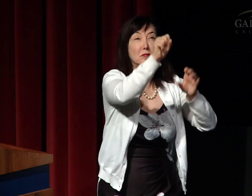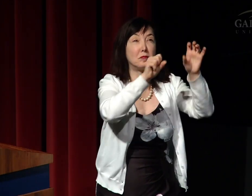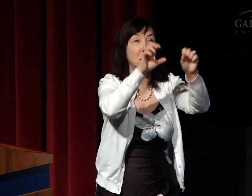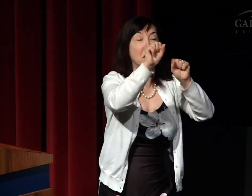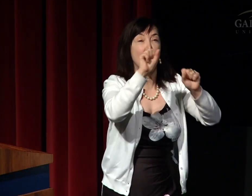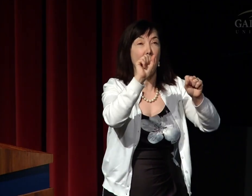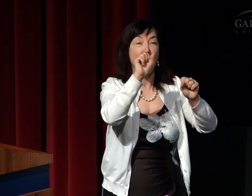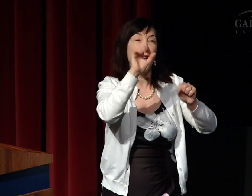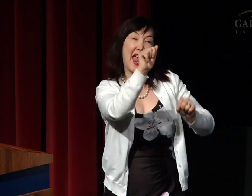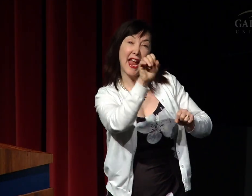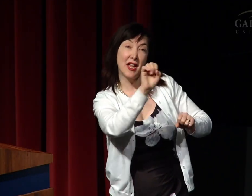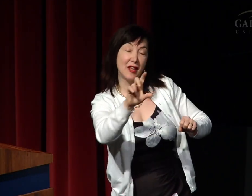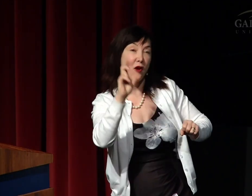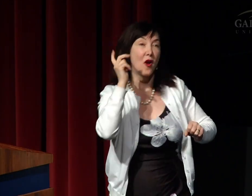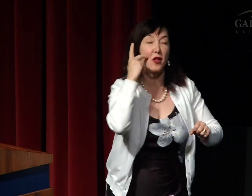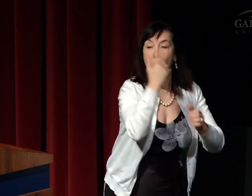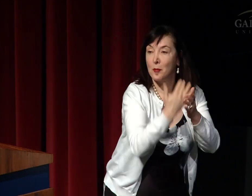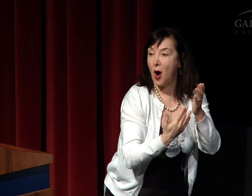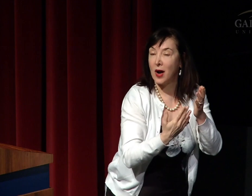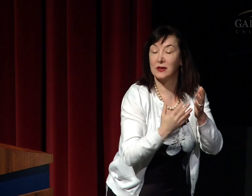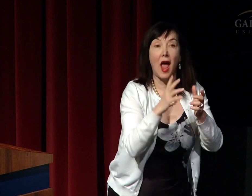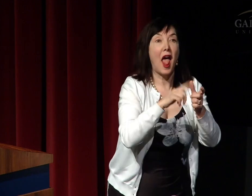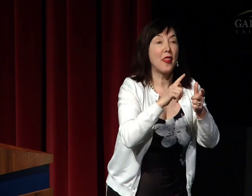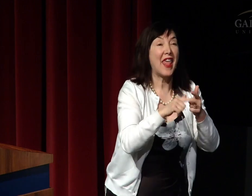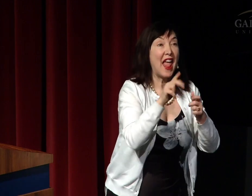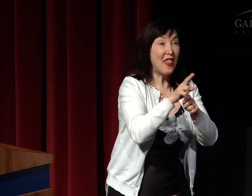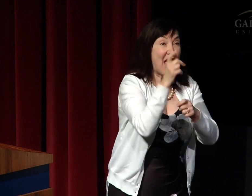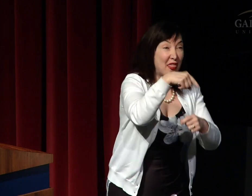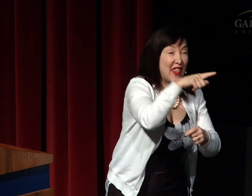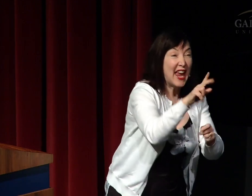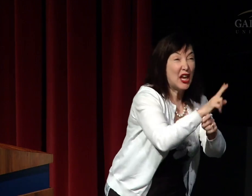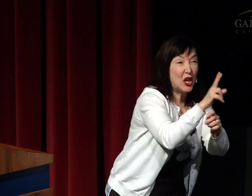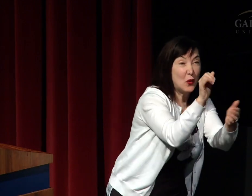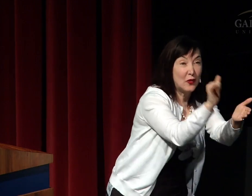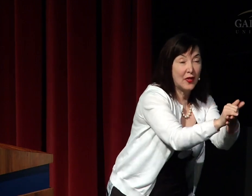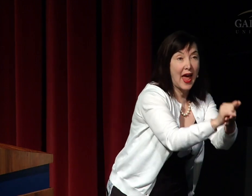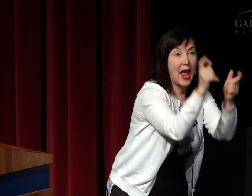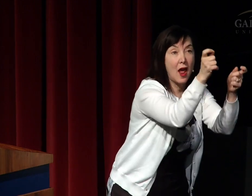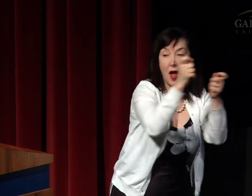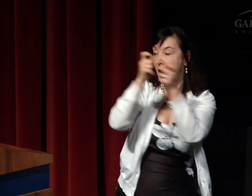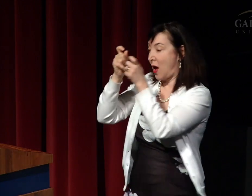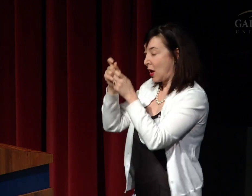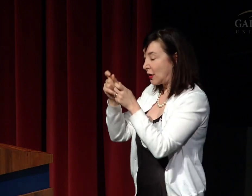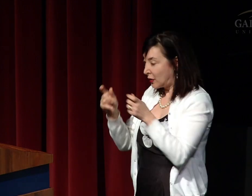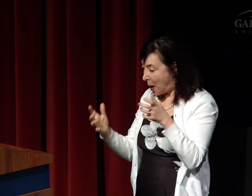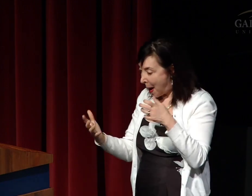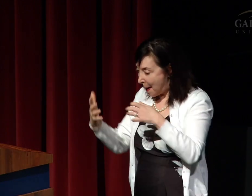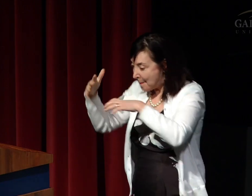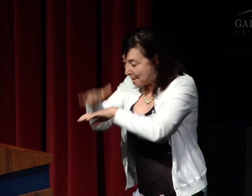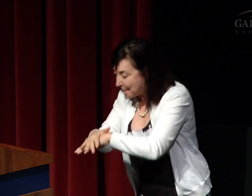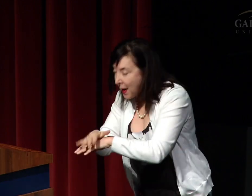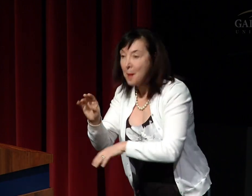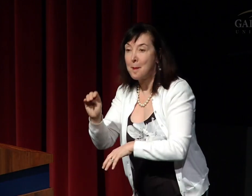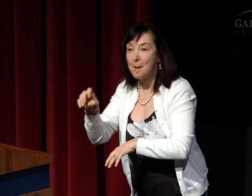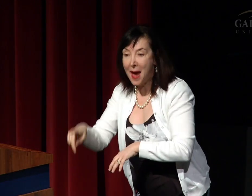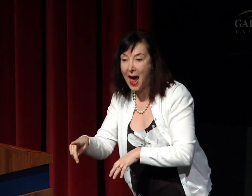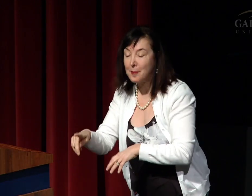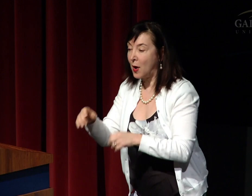components of that language, including the phonological basis of that language, they're able to map that phonology onto orthography,